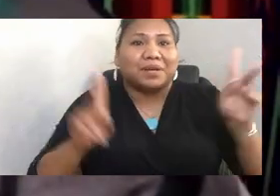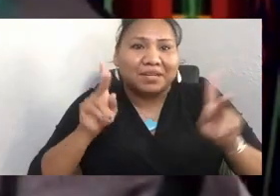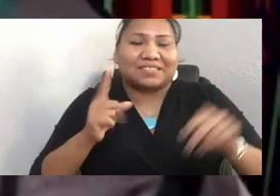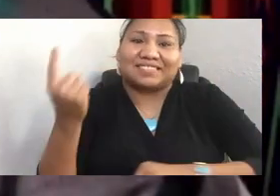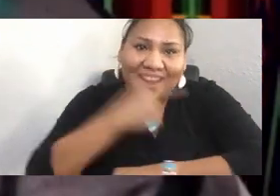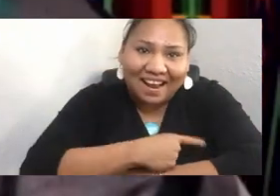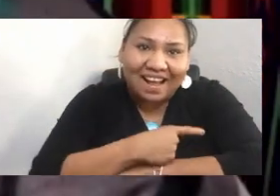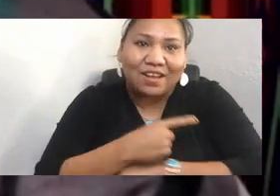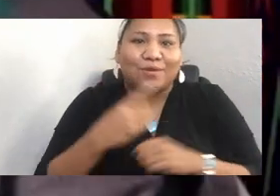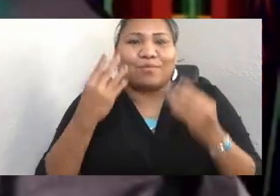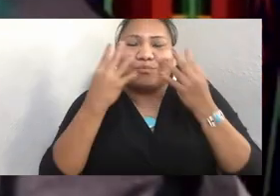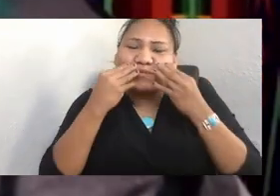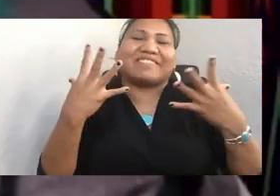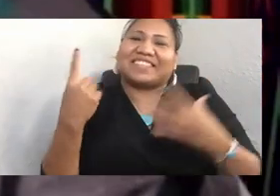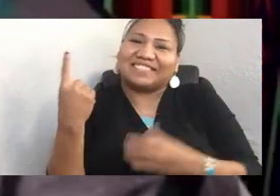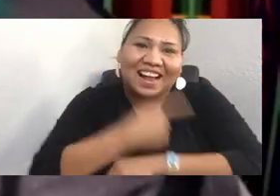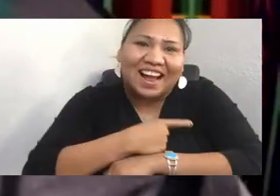Peoples' Days occurring.